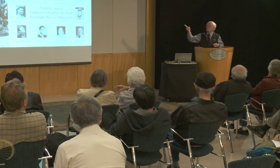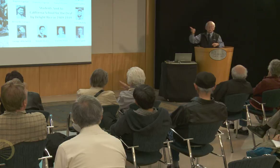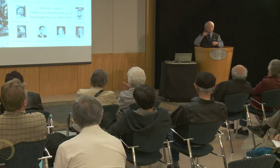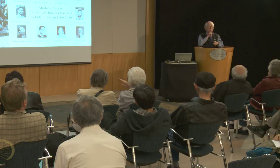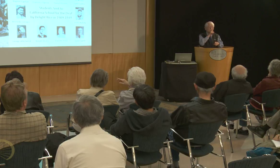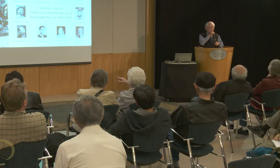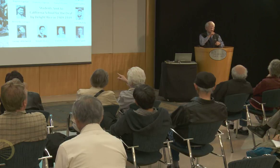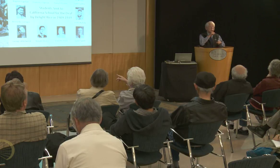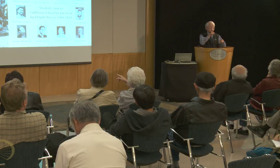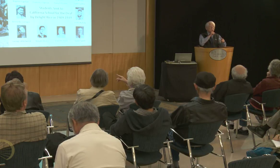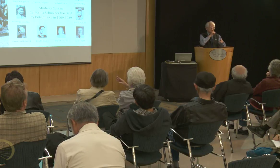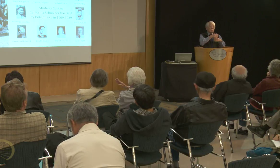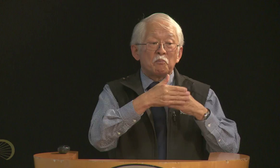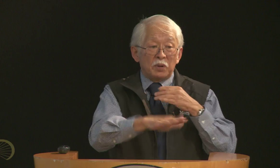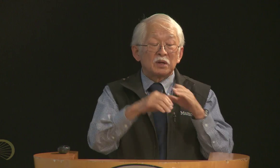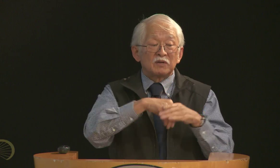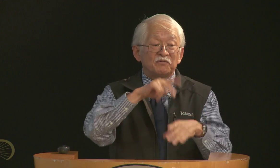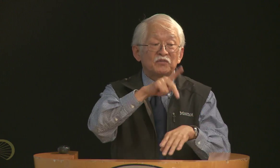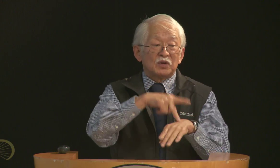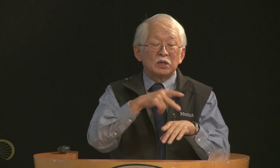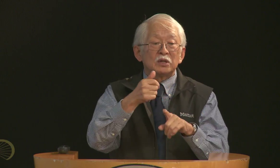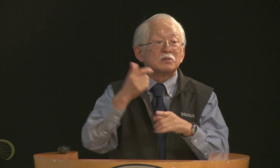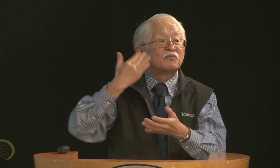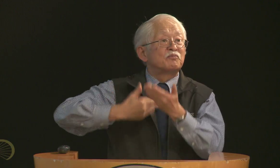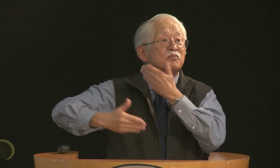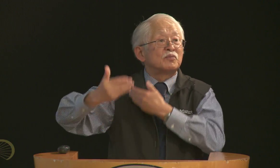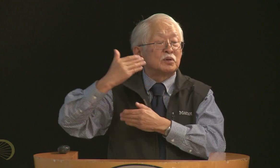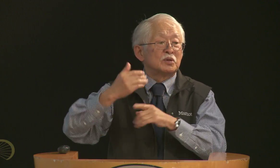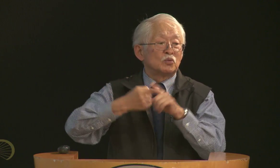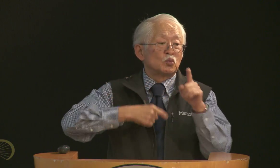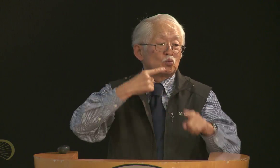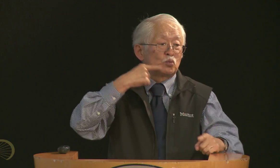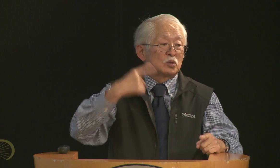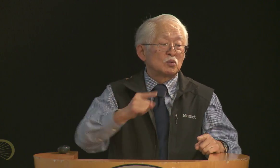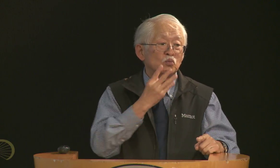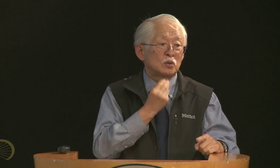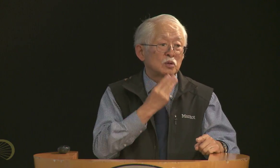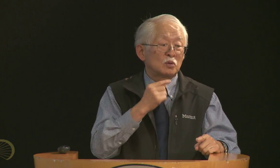Um, anyway, Bernardo and Lester went to school together; Lester was born in